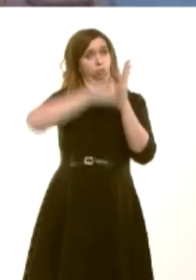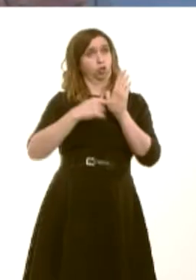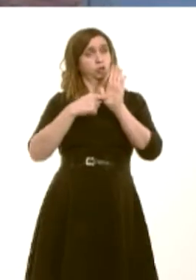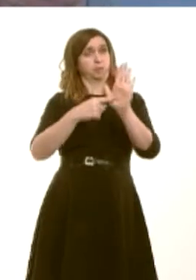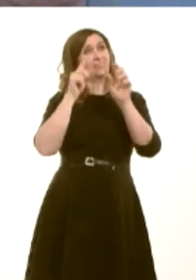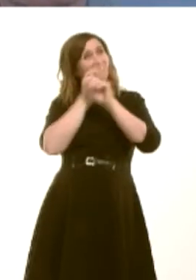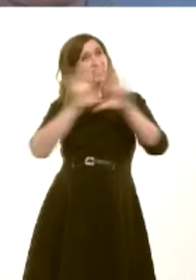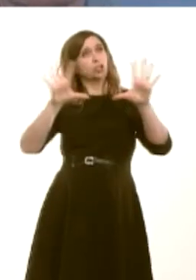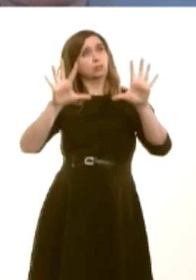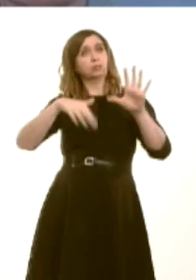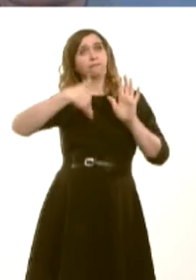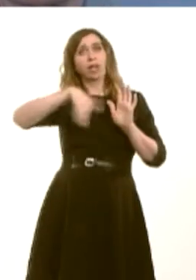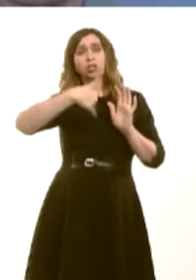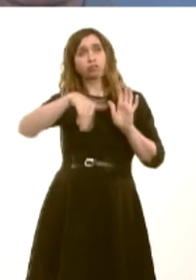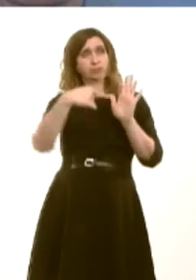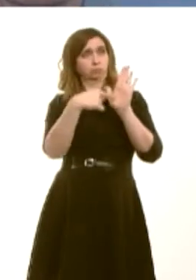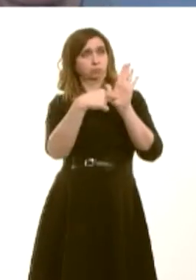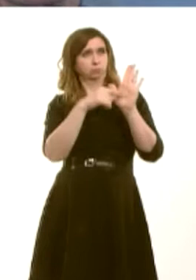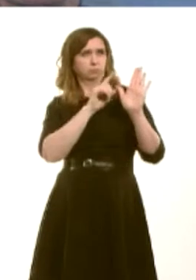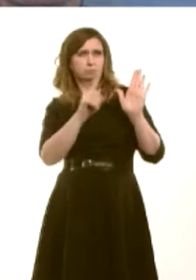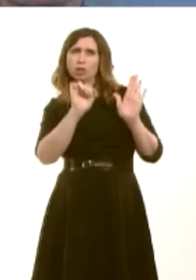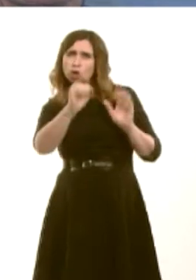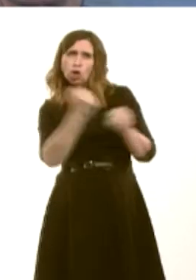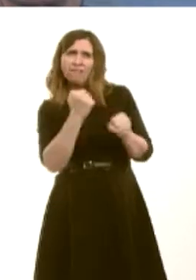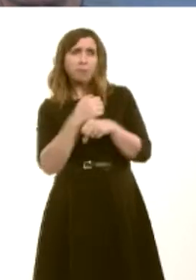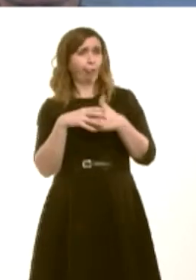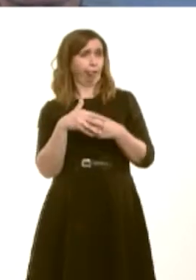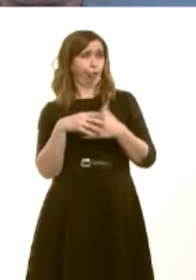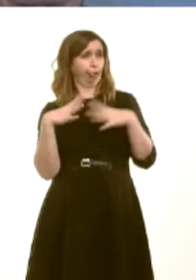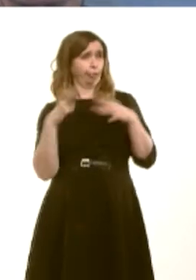At the moment, we are seeing, because of your Governmentís inaction, one shop every other